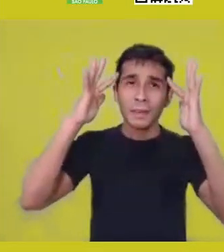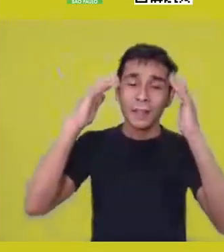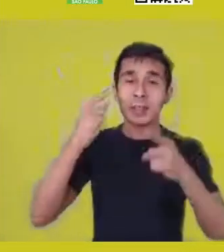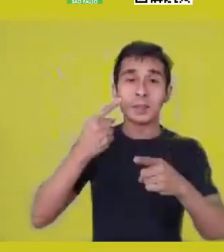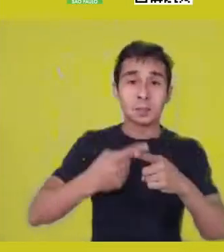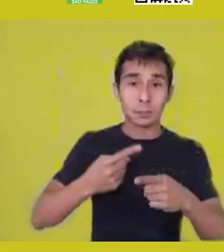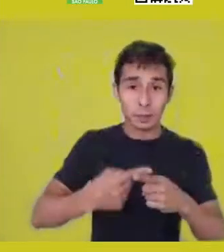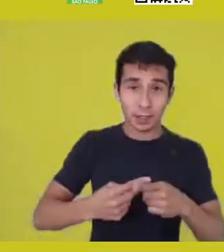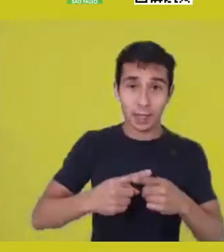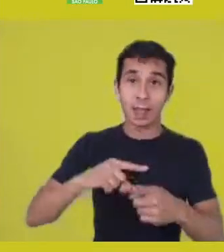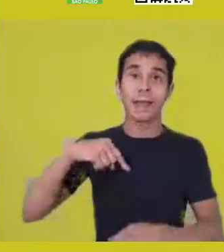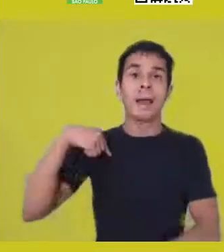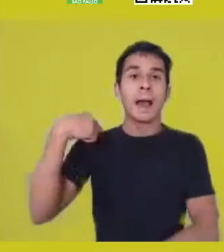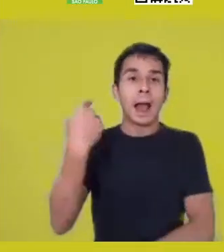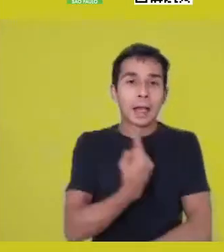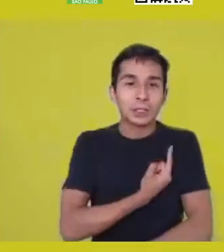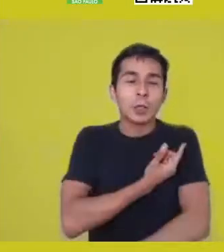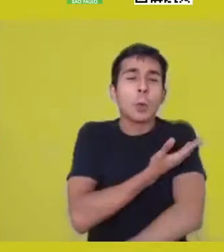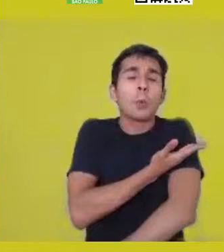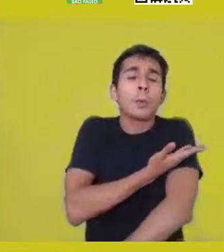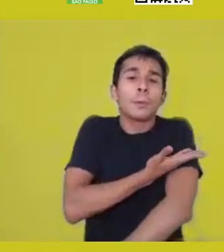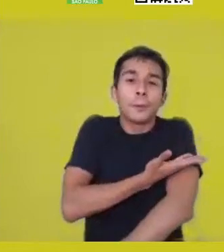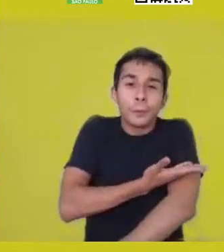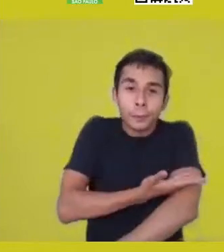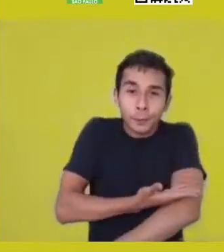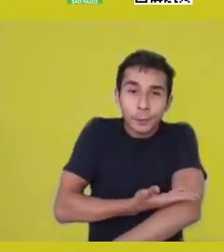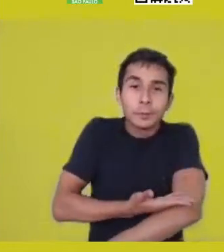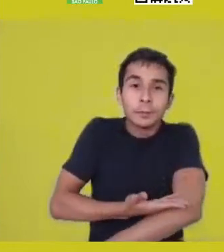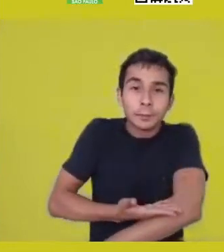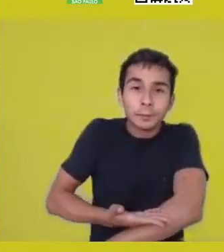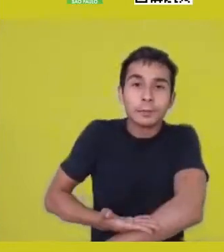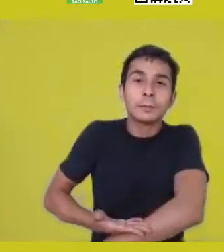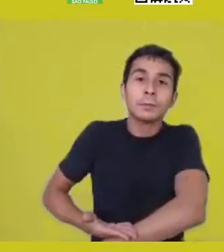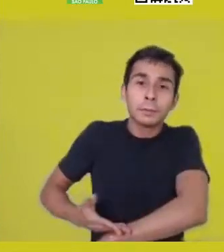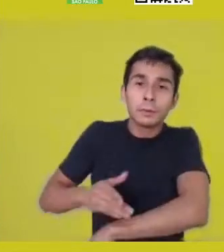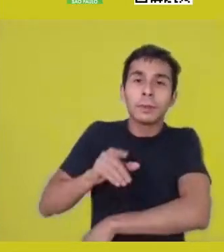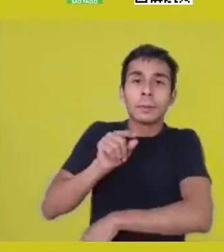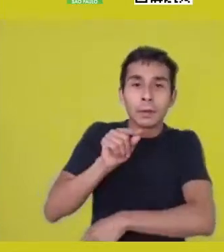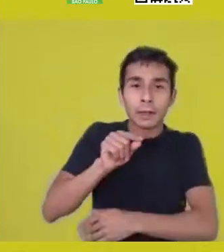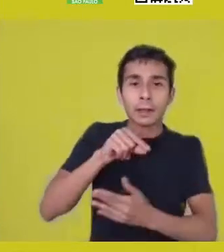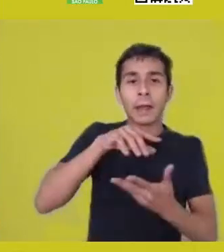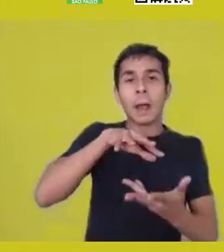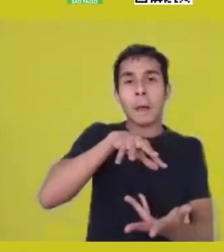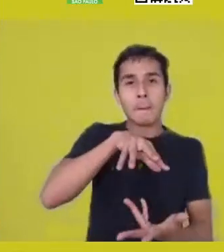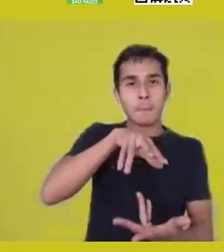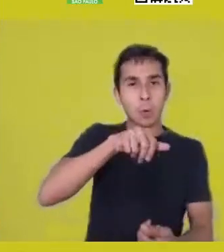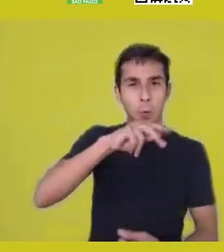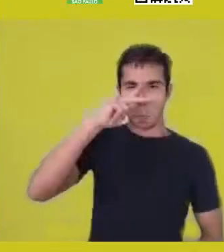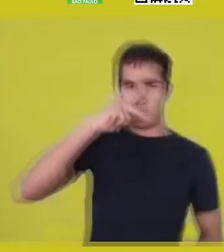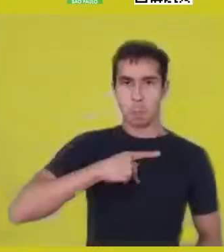I daresay - so addicted to a narcissistic, singular,